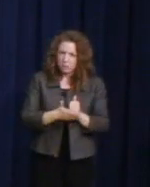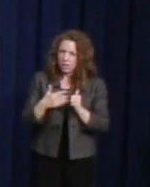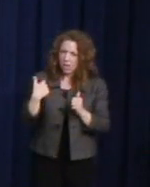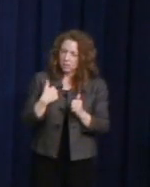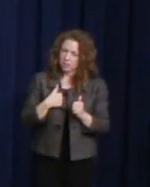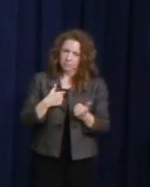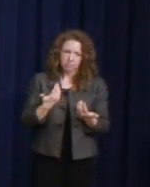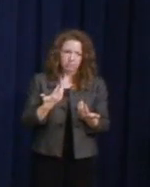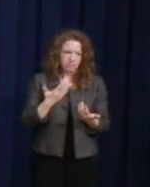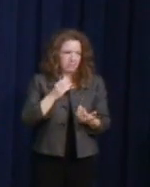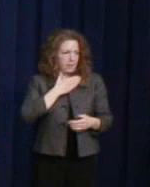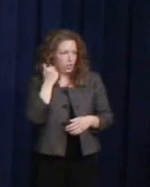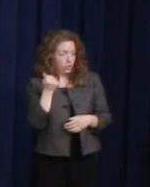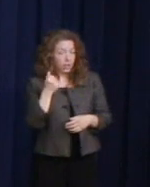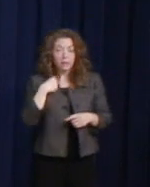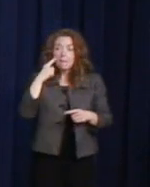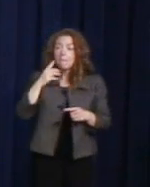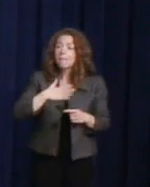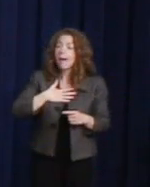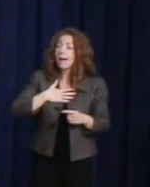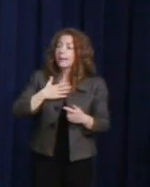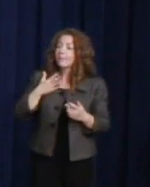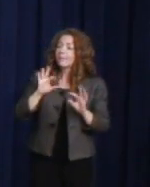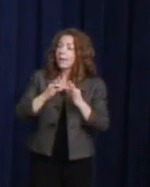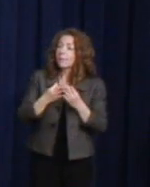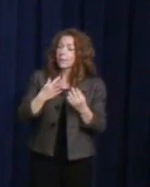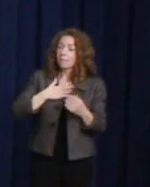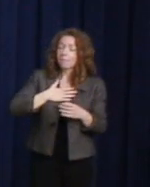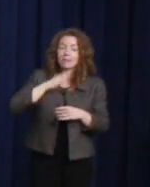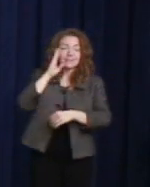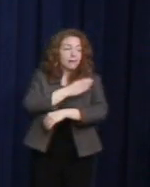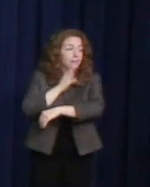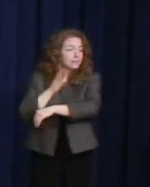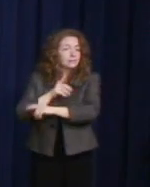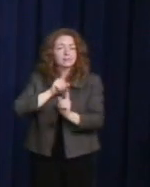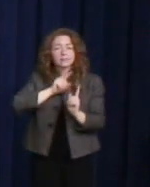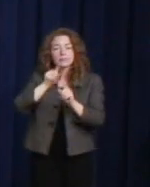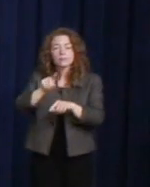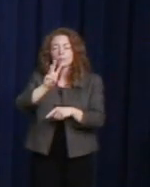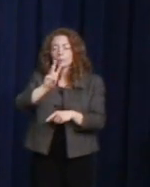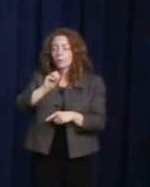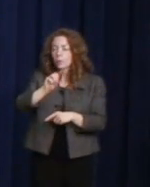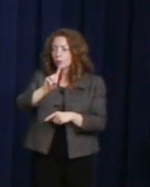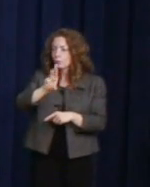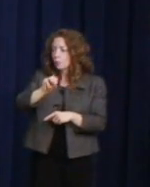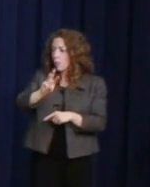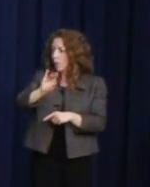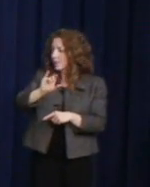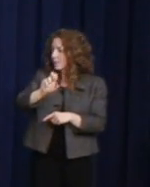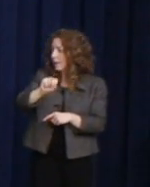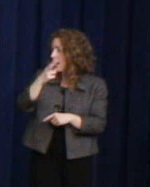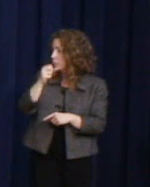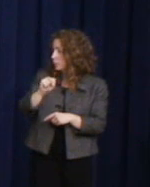My young sons went to Woodrow Wilson High School here in the District where they had the privilege